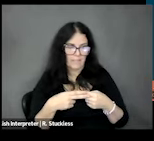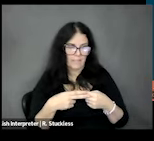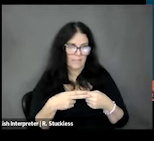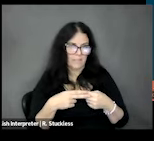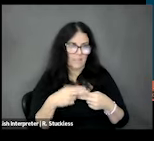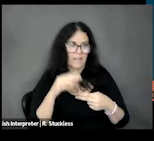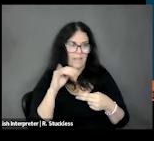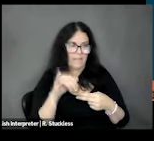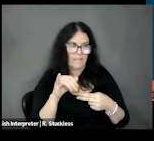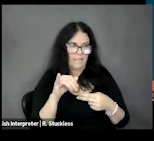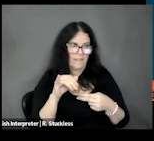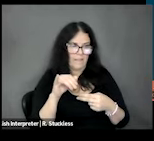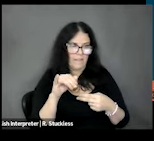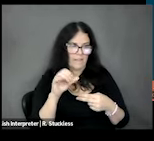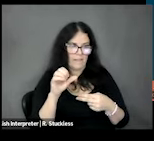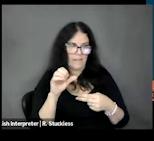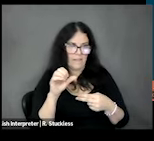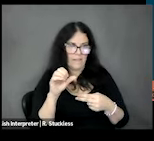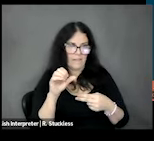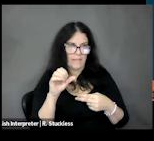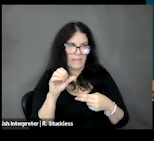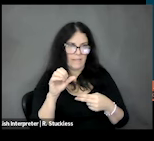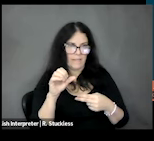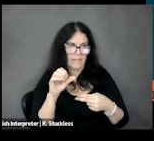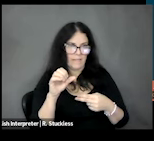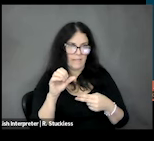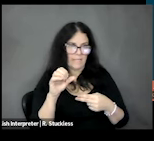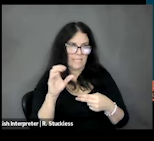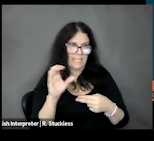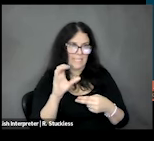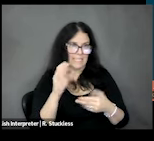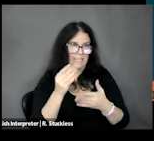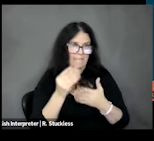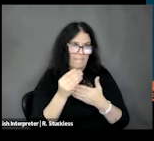kind of the idea is that we're going to create something that could grow into a larger, more